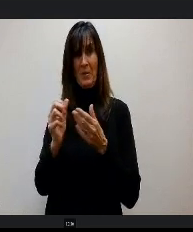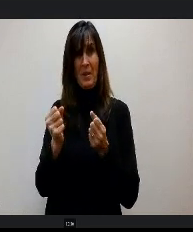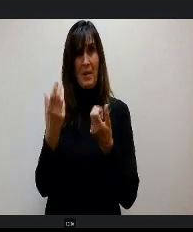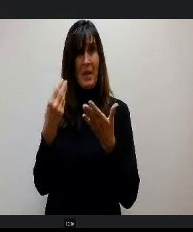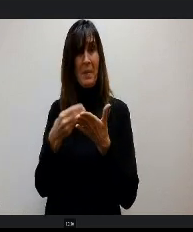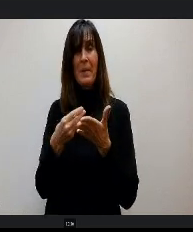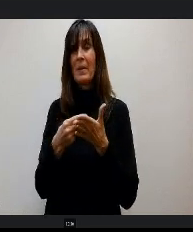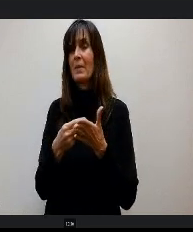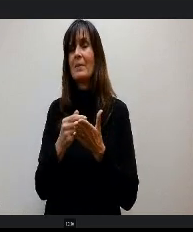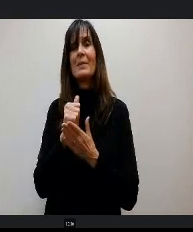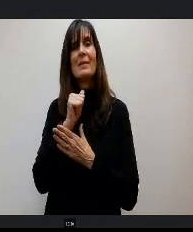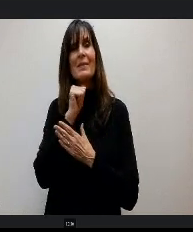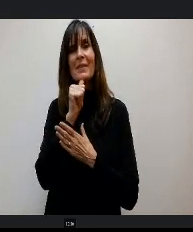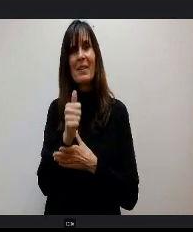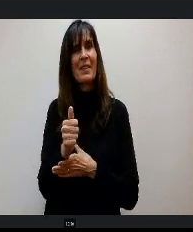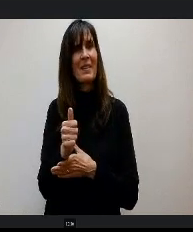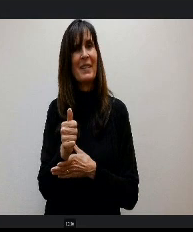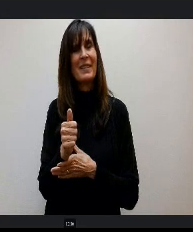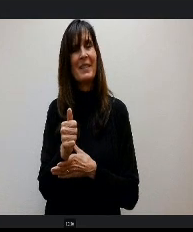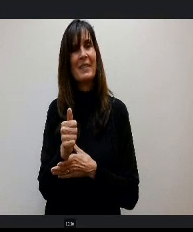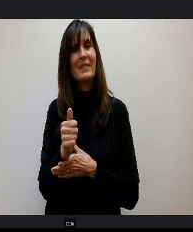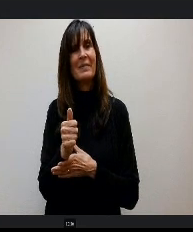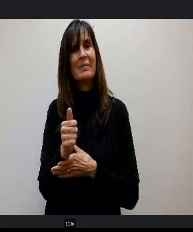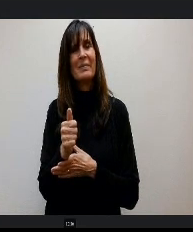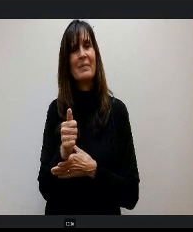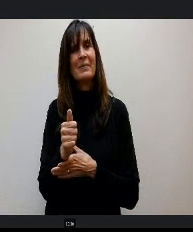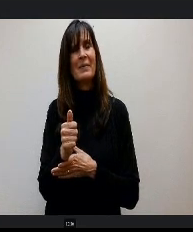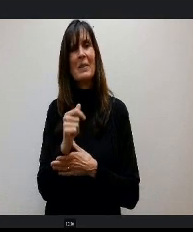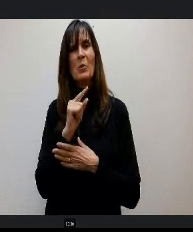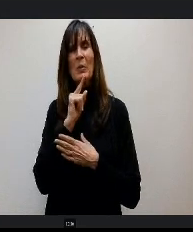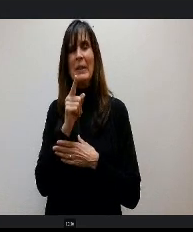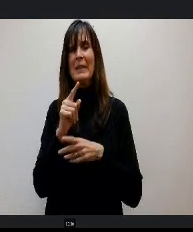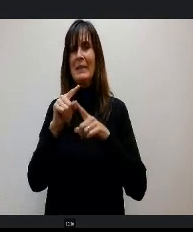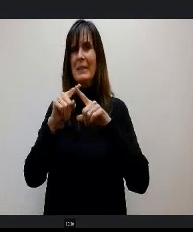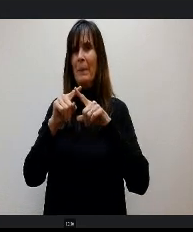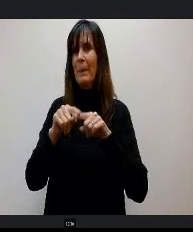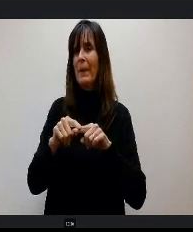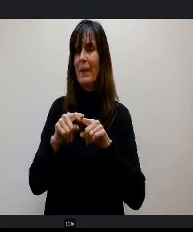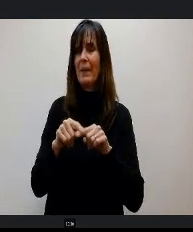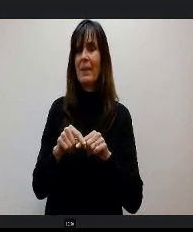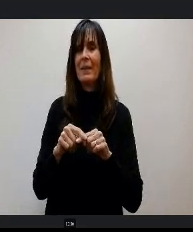Of. Reliance when we're trying